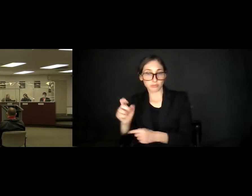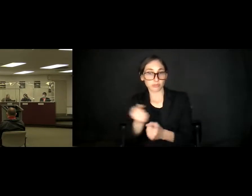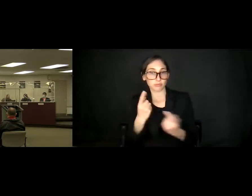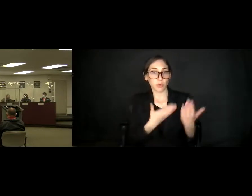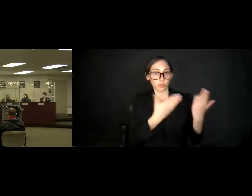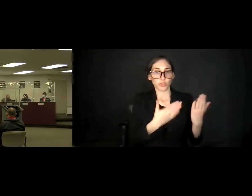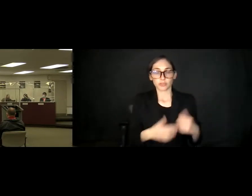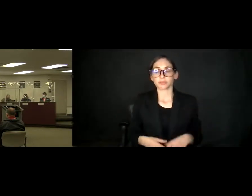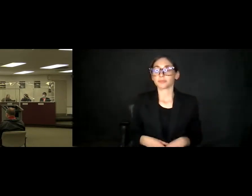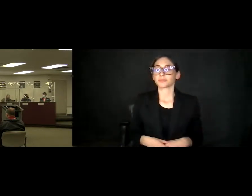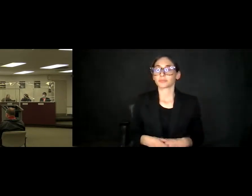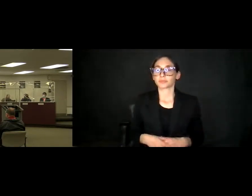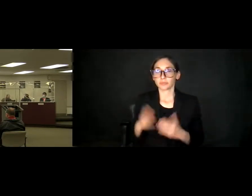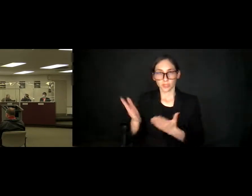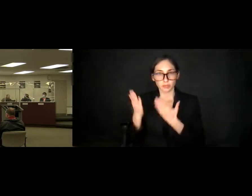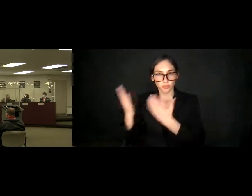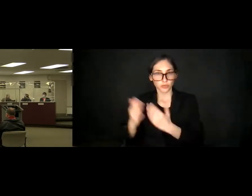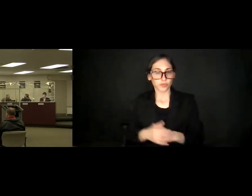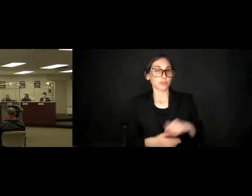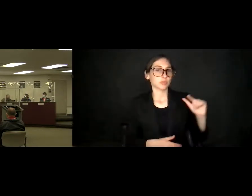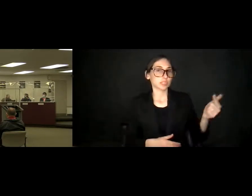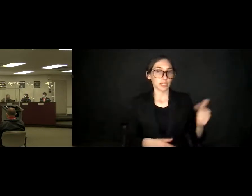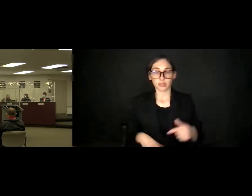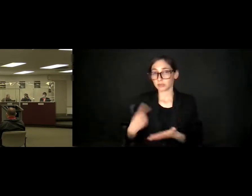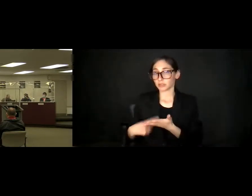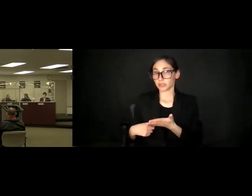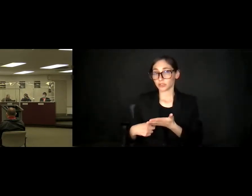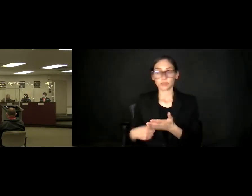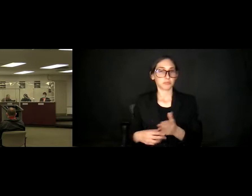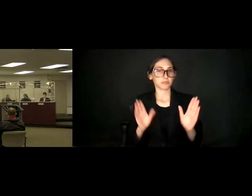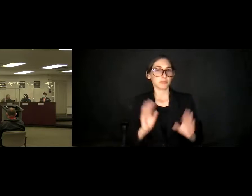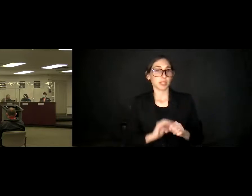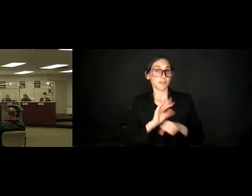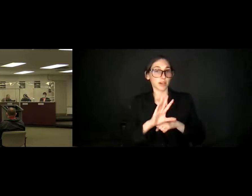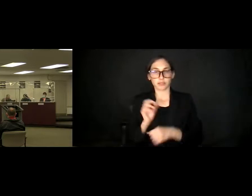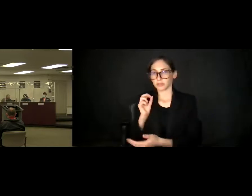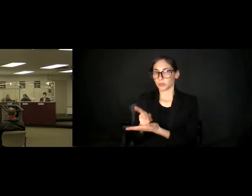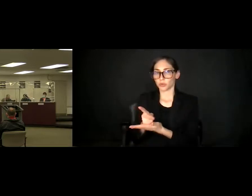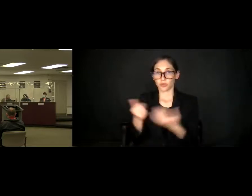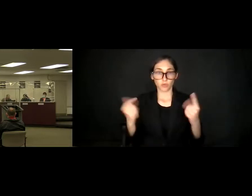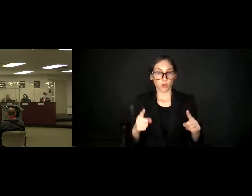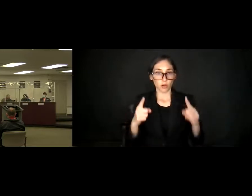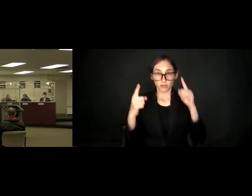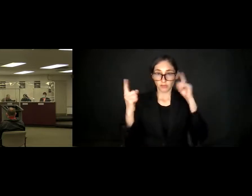So move. Second. Discussion? Advice? Approved. All those in favor, please say aye. Aye.